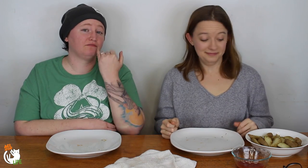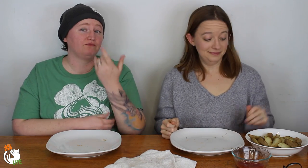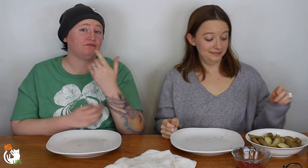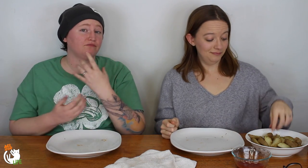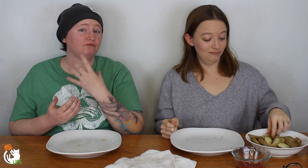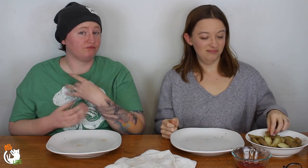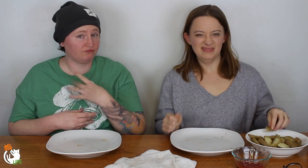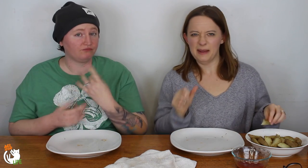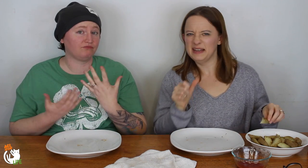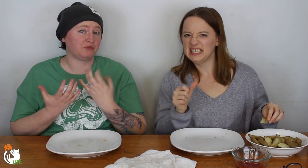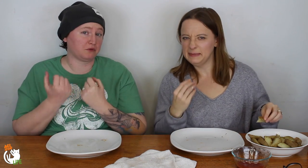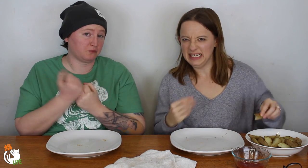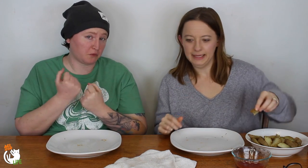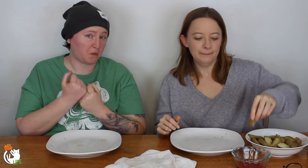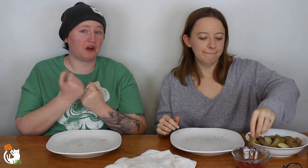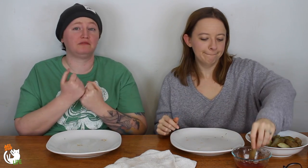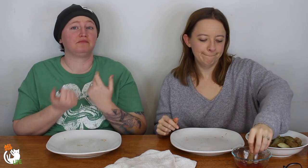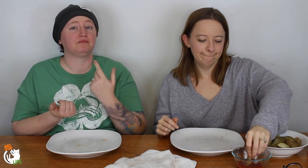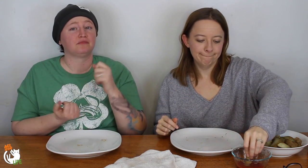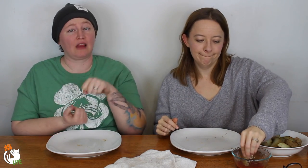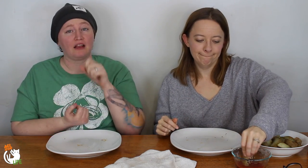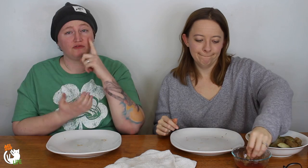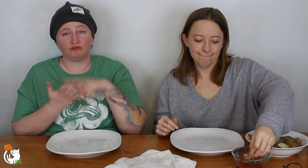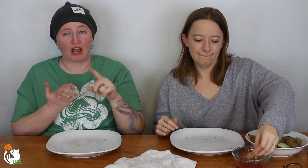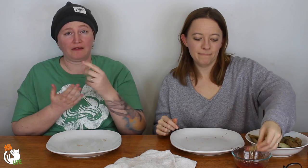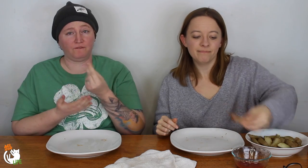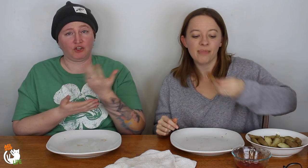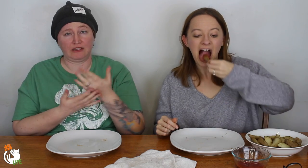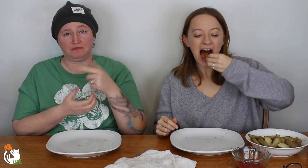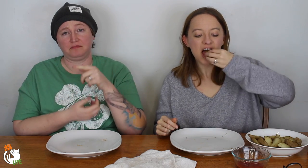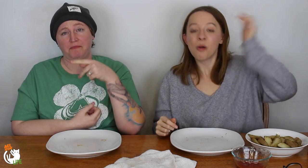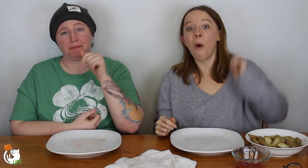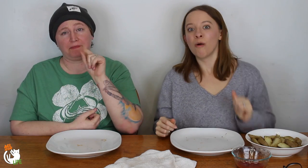If you like it and want to provide some support, you can do a few different things.